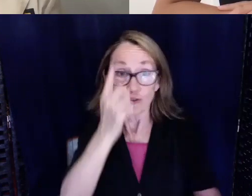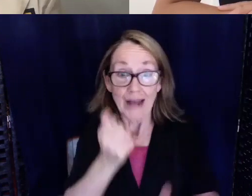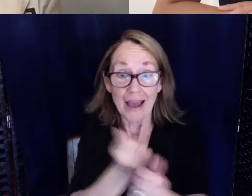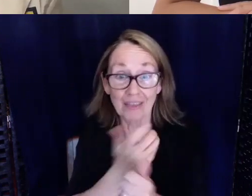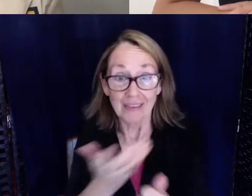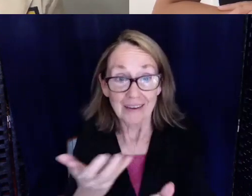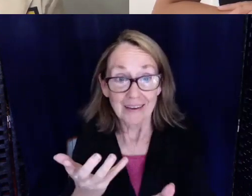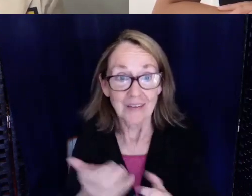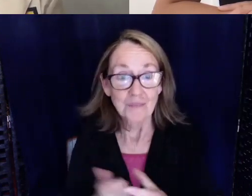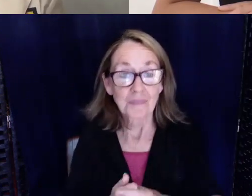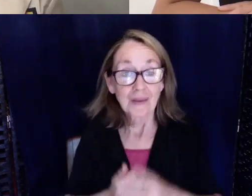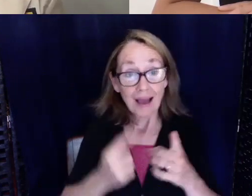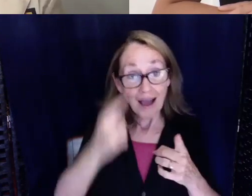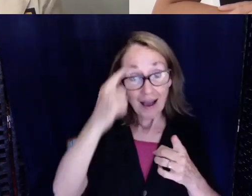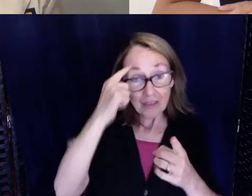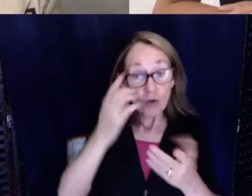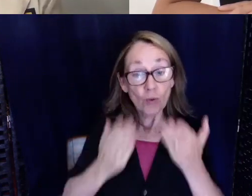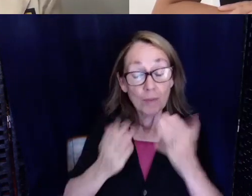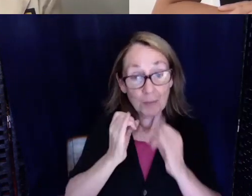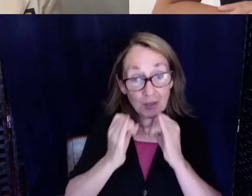Yeah, I think we may be interviewing